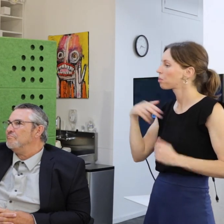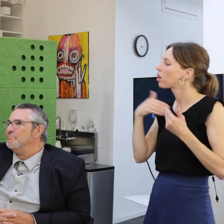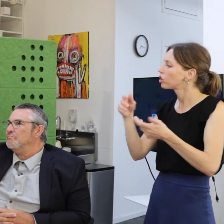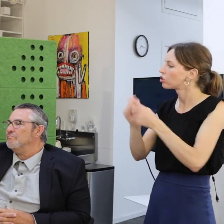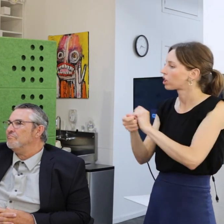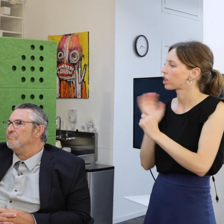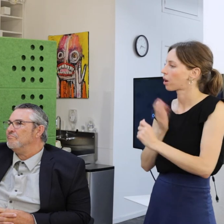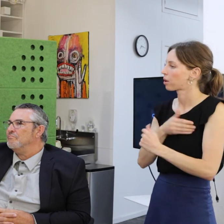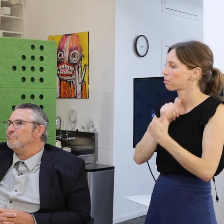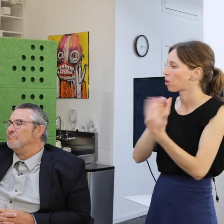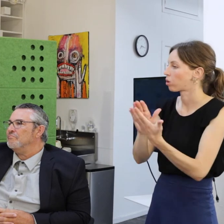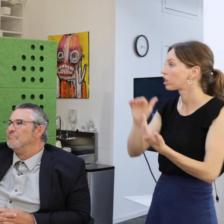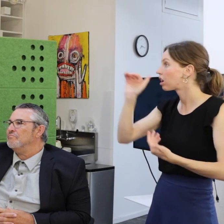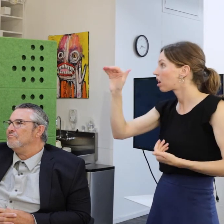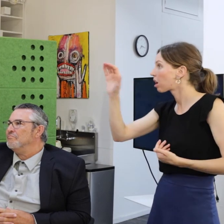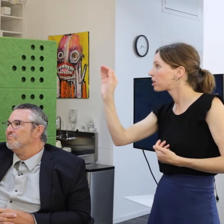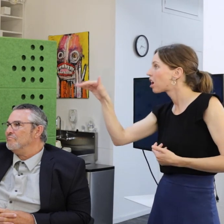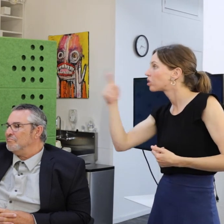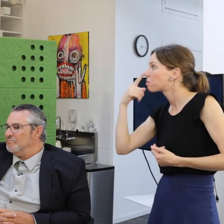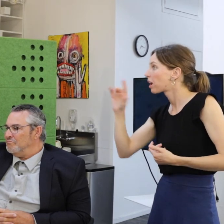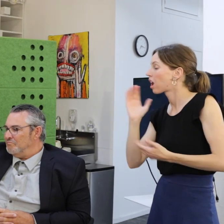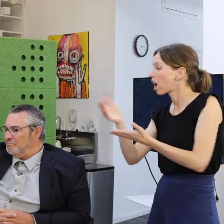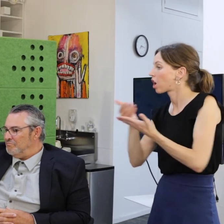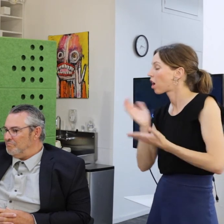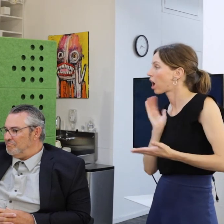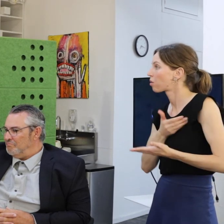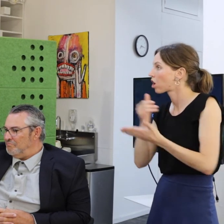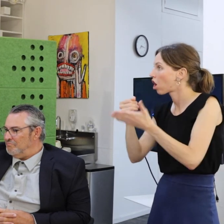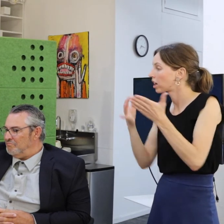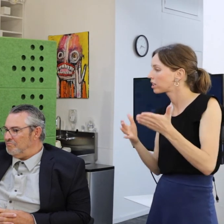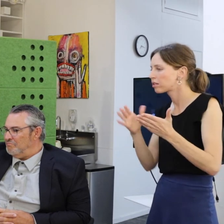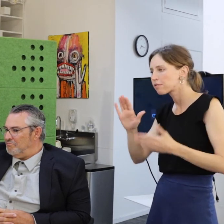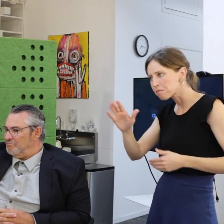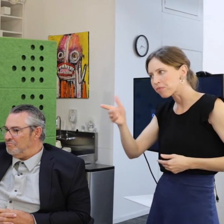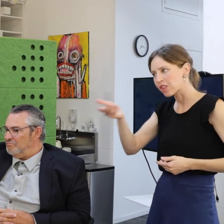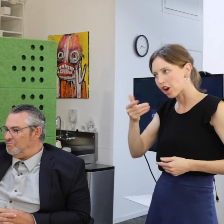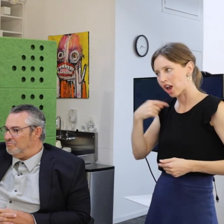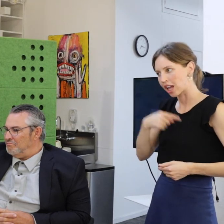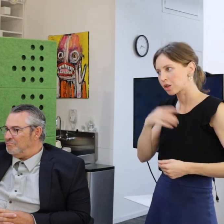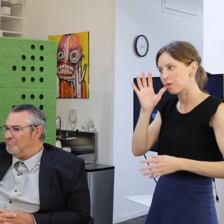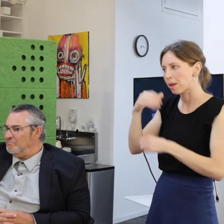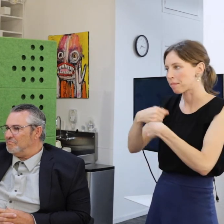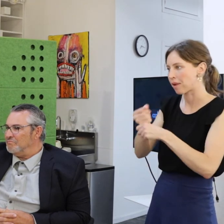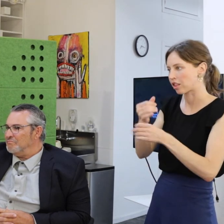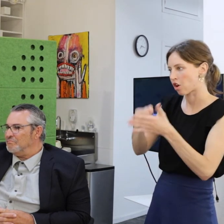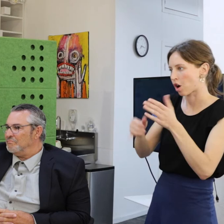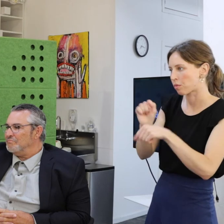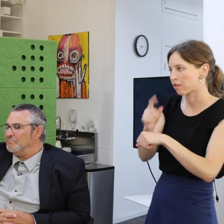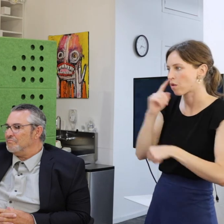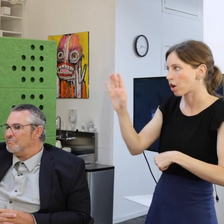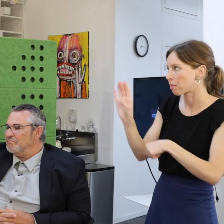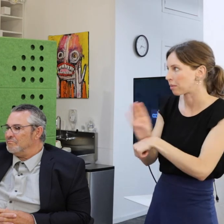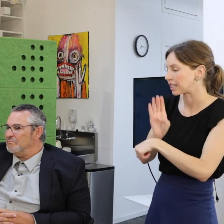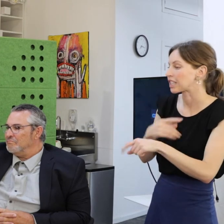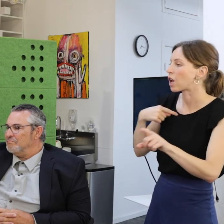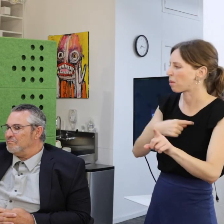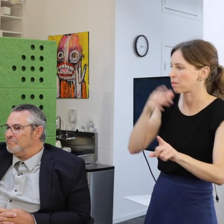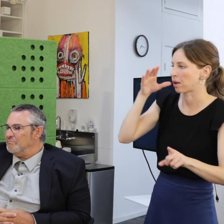Instead of going to companies saying please hire our artist. We said please hire us we'll make the artwork for your business, and we'll pay the artist.